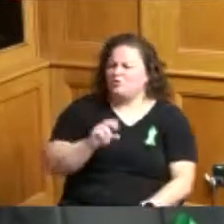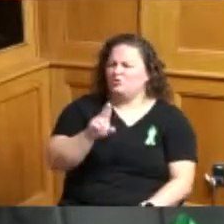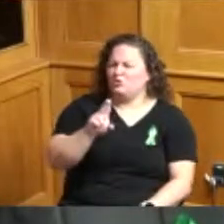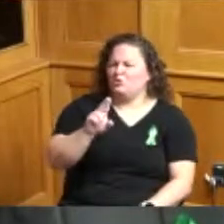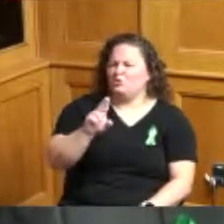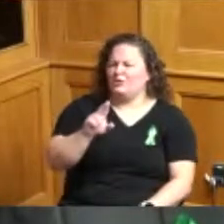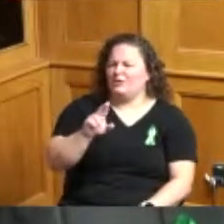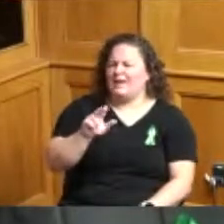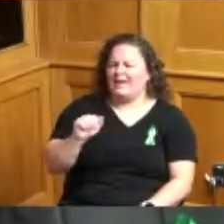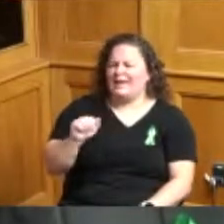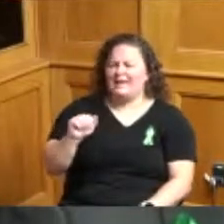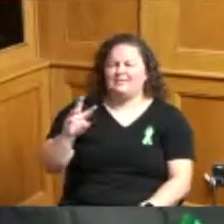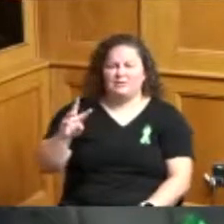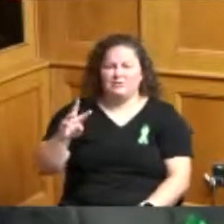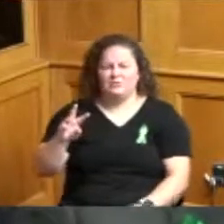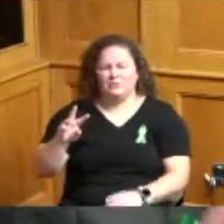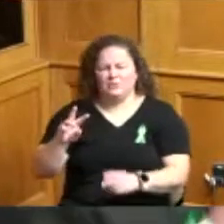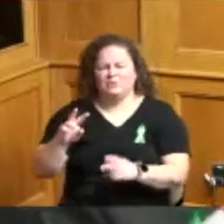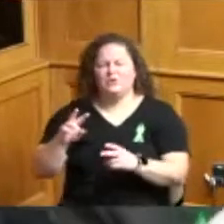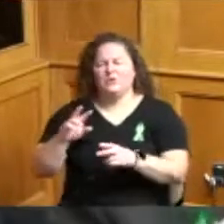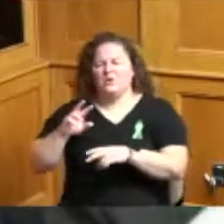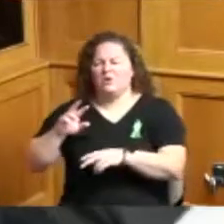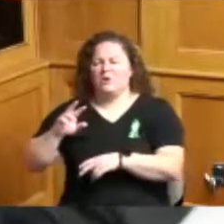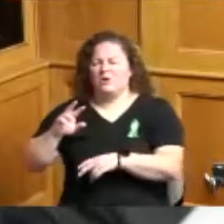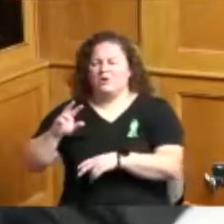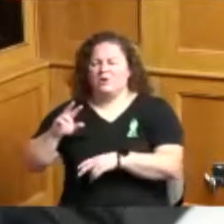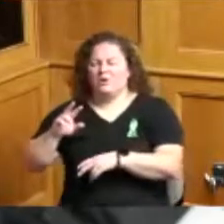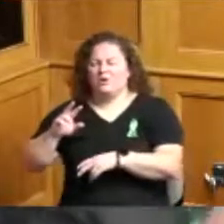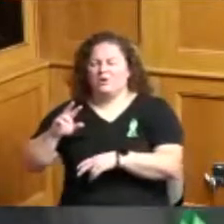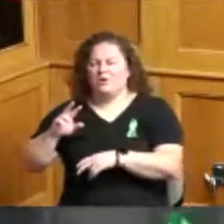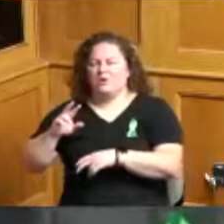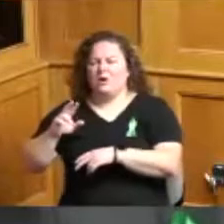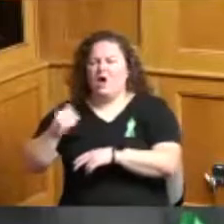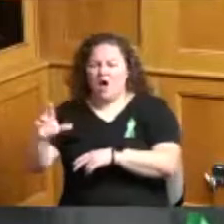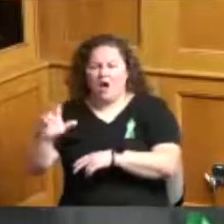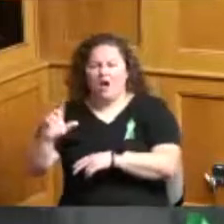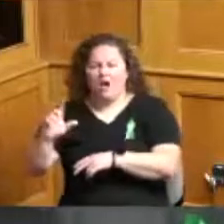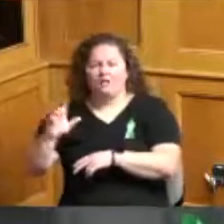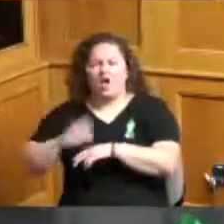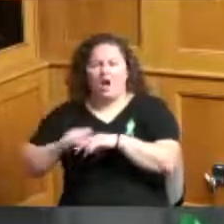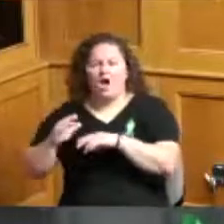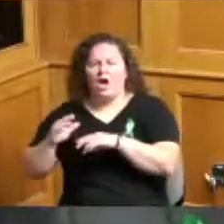I don't know if I've been to it they've spruced it up it looks no offense to the union but it looks